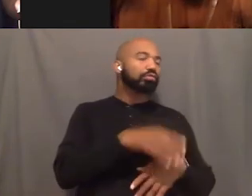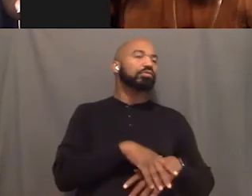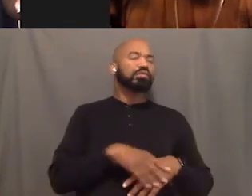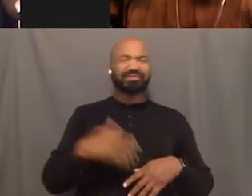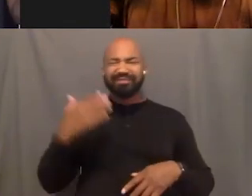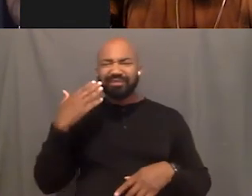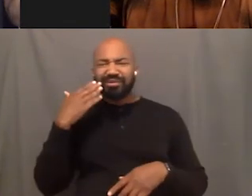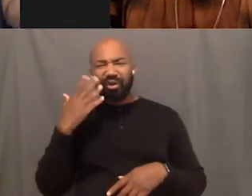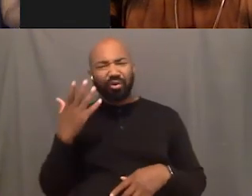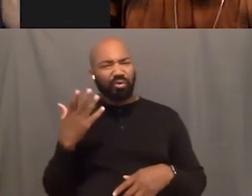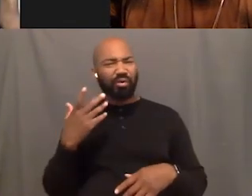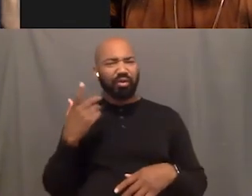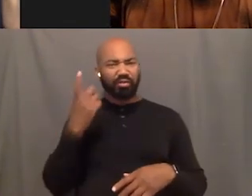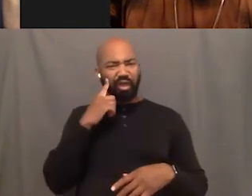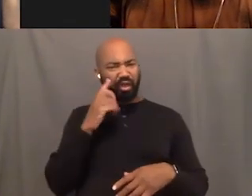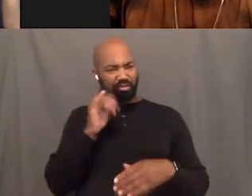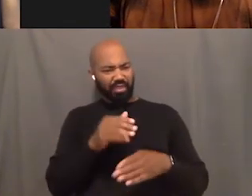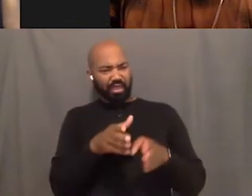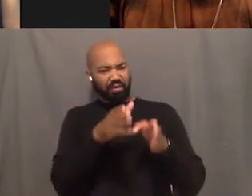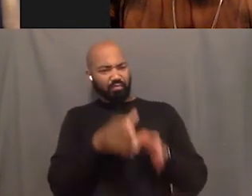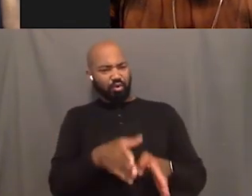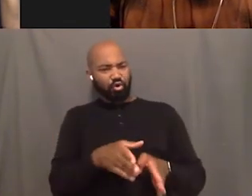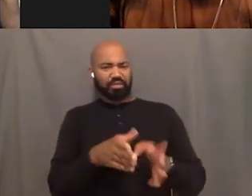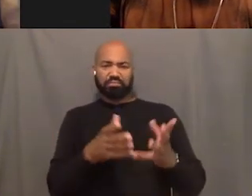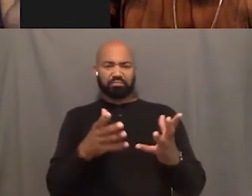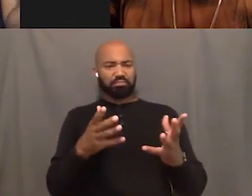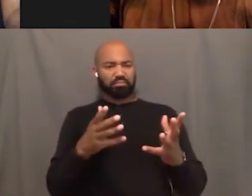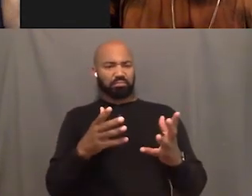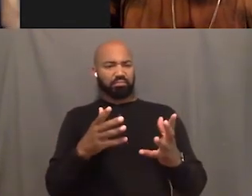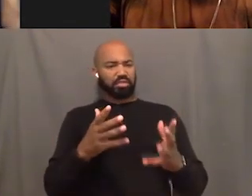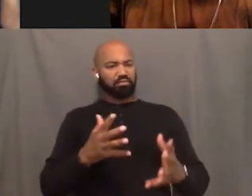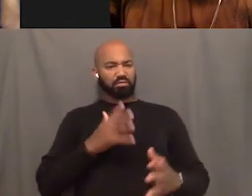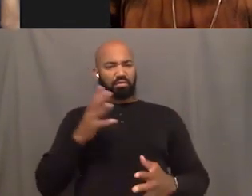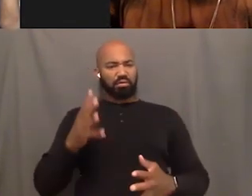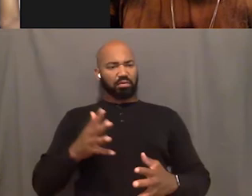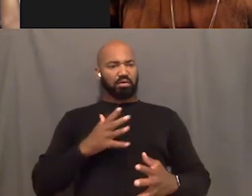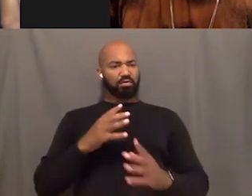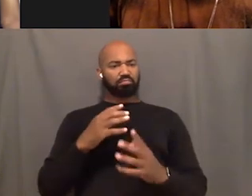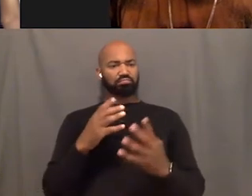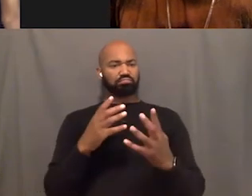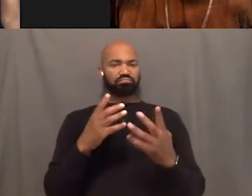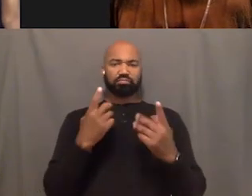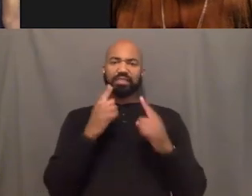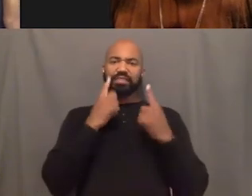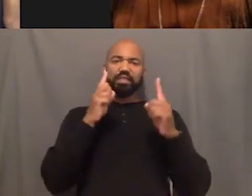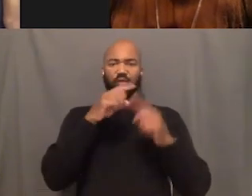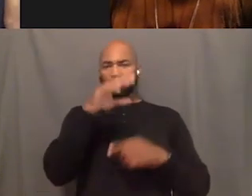like what this prominent black family supposed to look like and to see like, Oh the Jones',